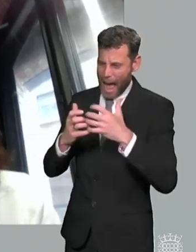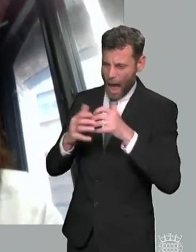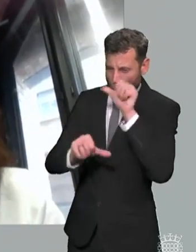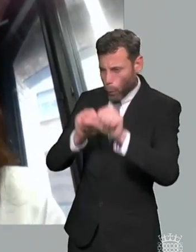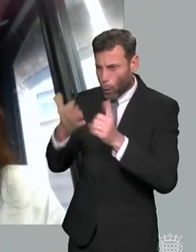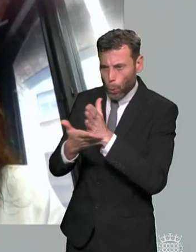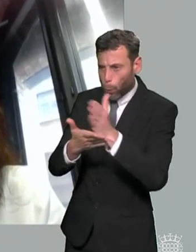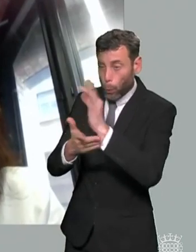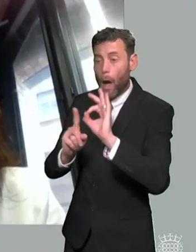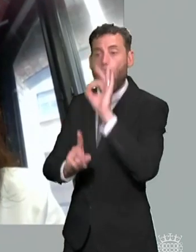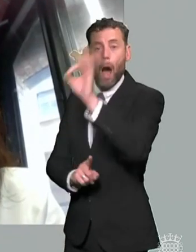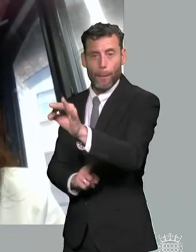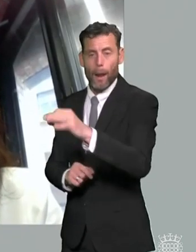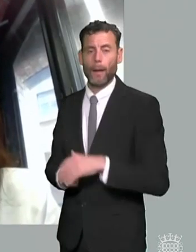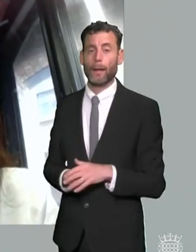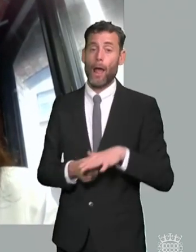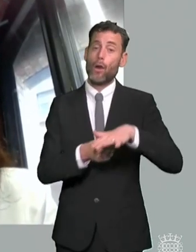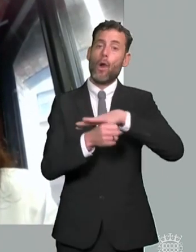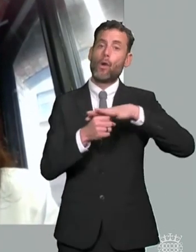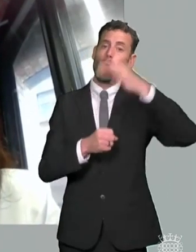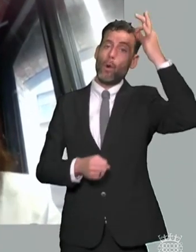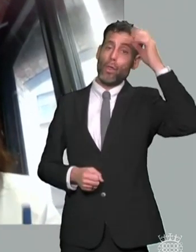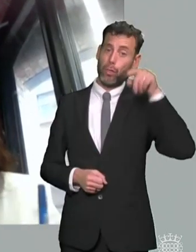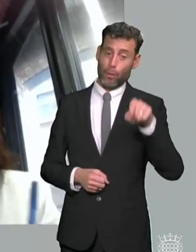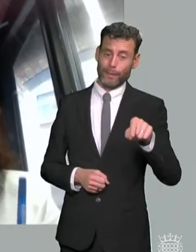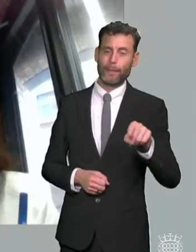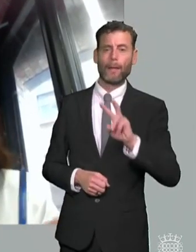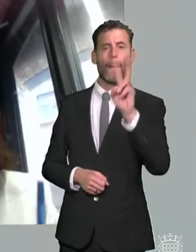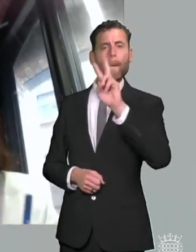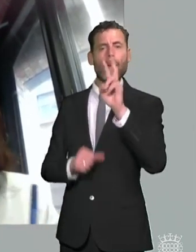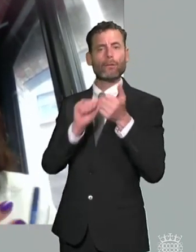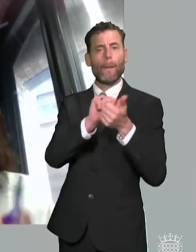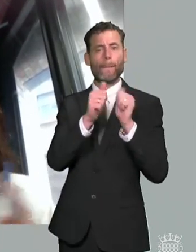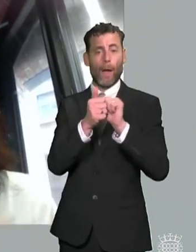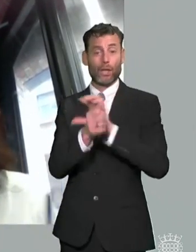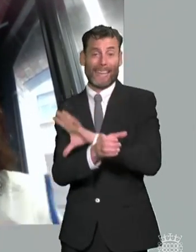local authorities where your parent partnership is very much tied to the kind of local authority and